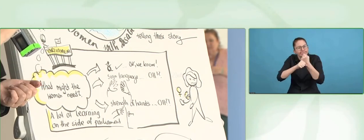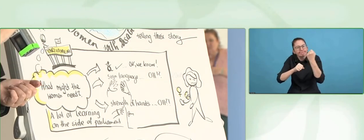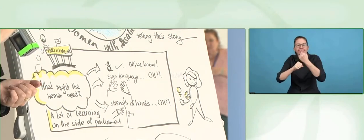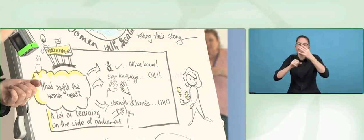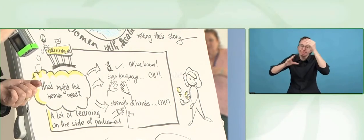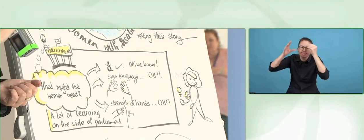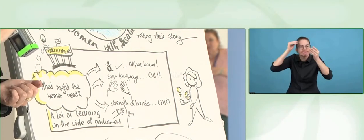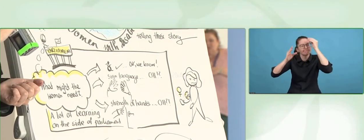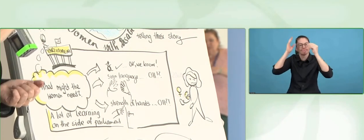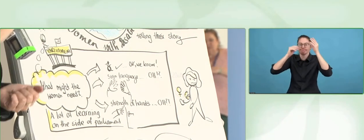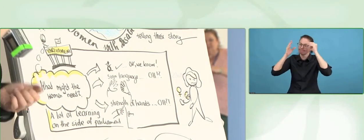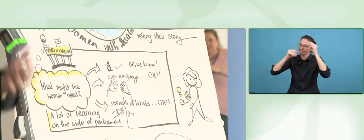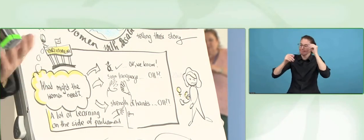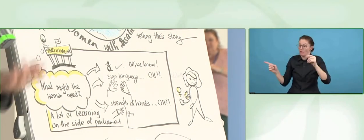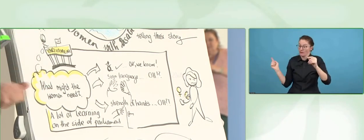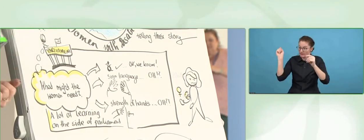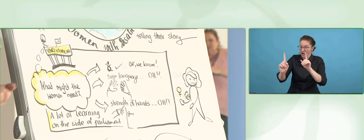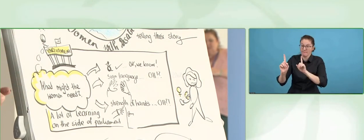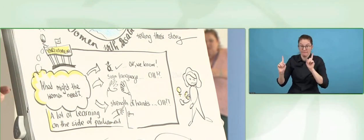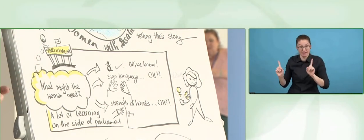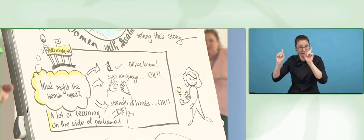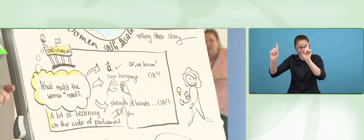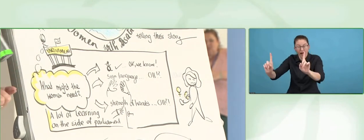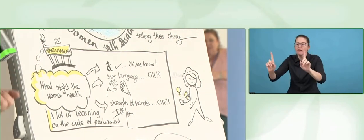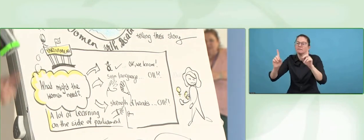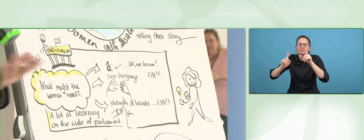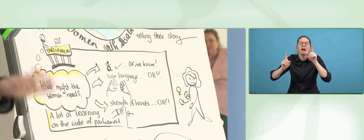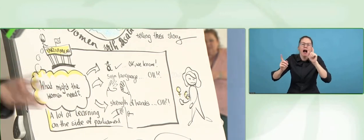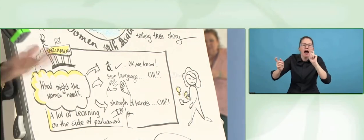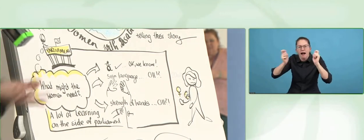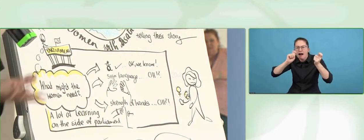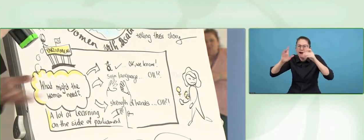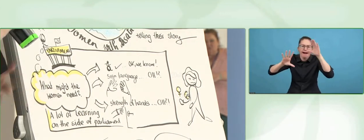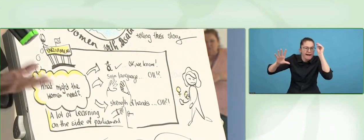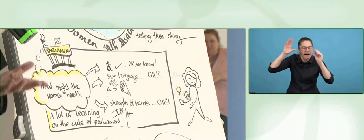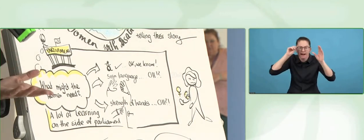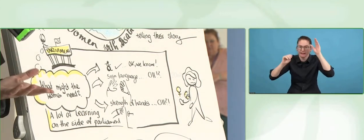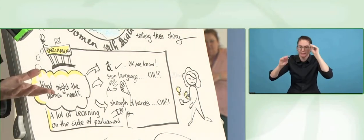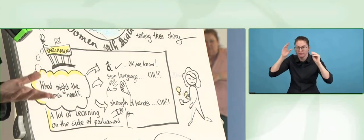station so you can use it, so you can be self -dependent.